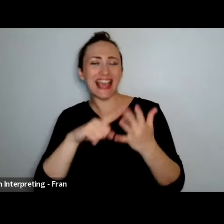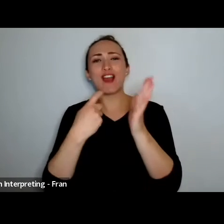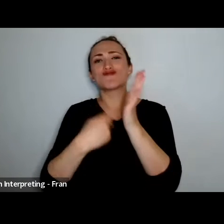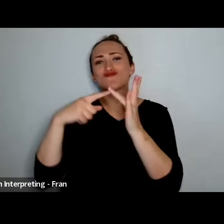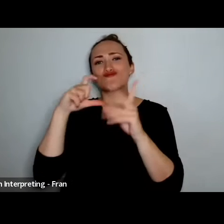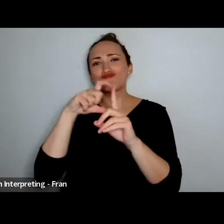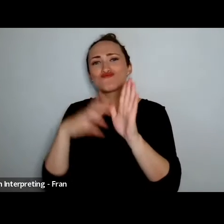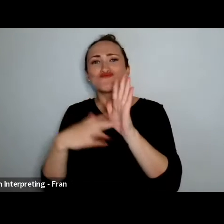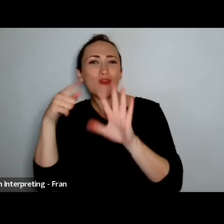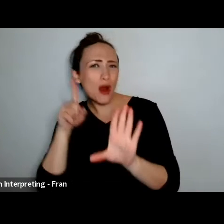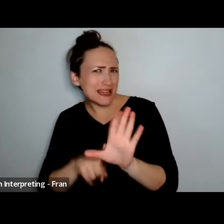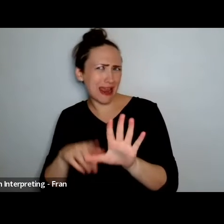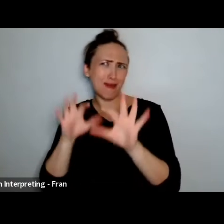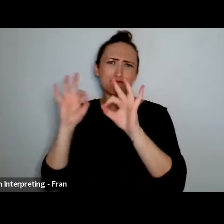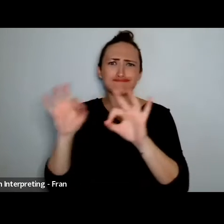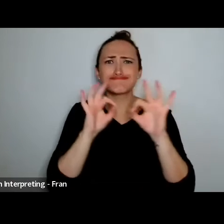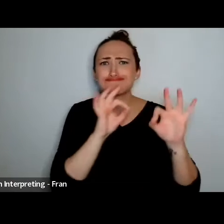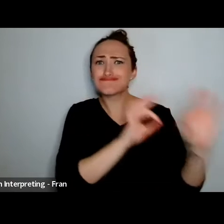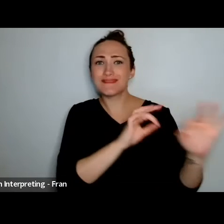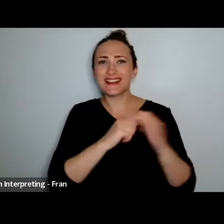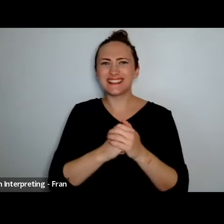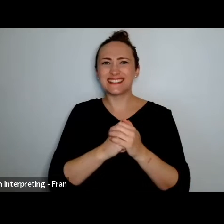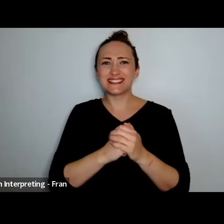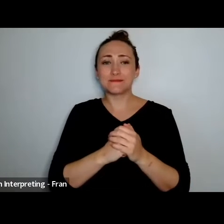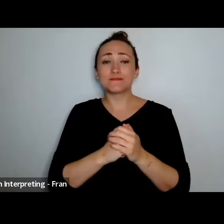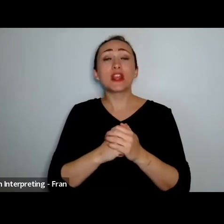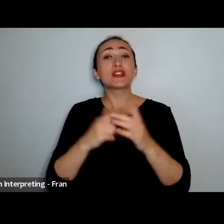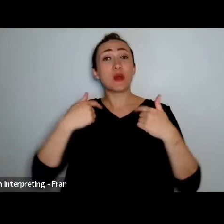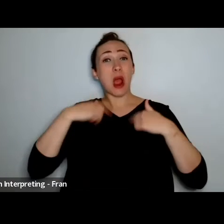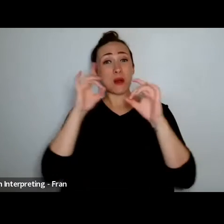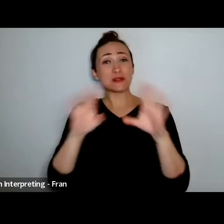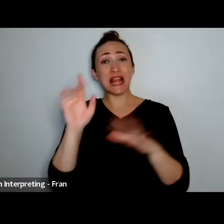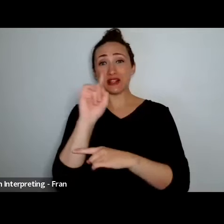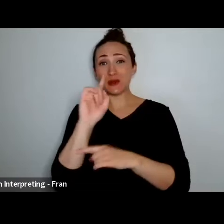going to be some great kōrero and we all want to hear it so to open our hui - traditional